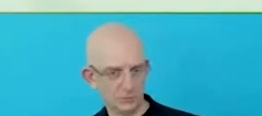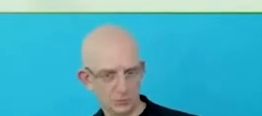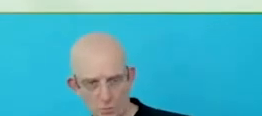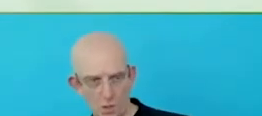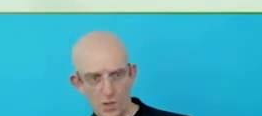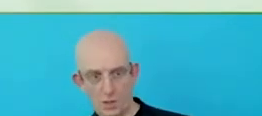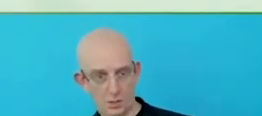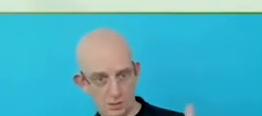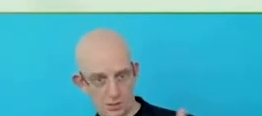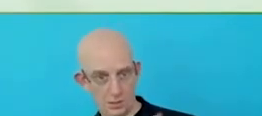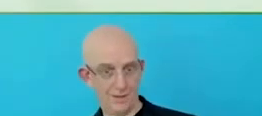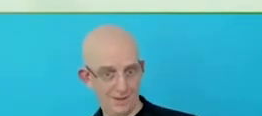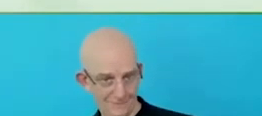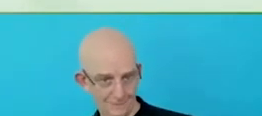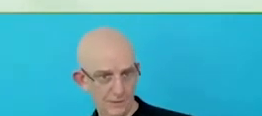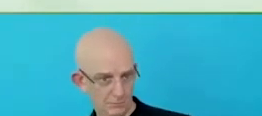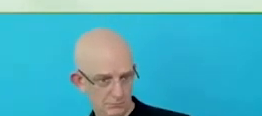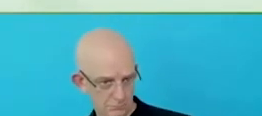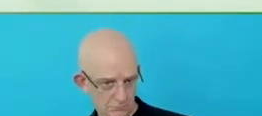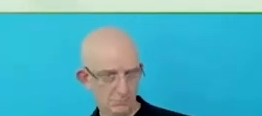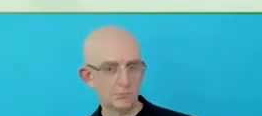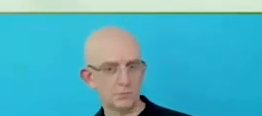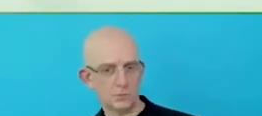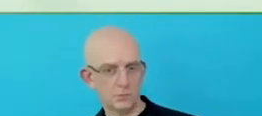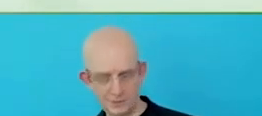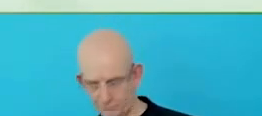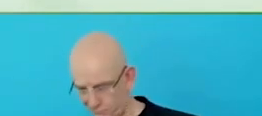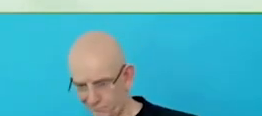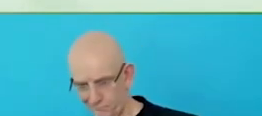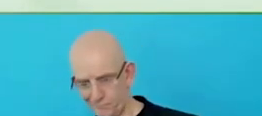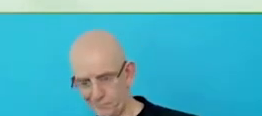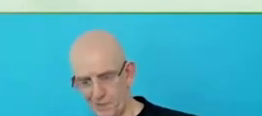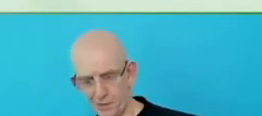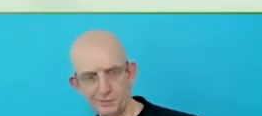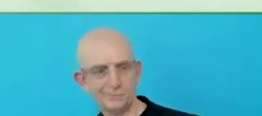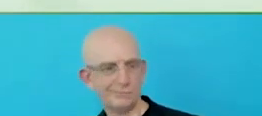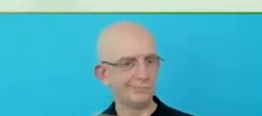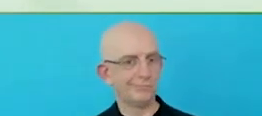you know, have a accountability for what we are doing and not having,